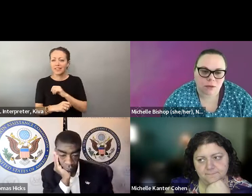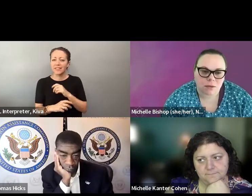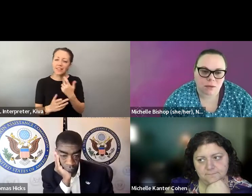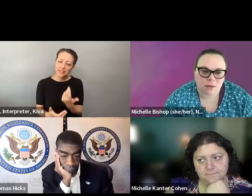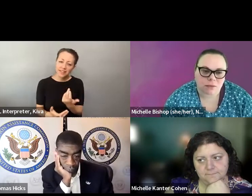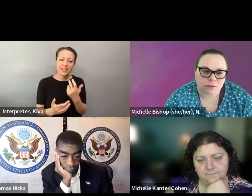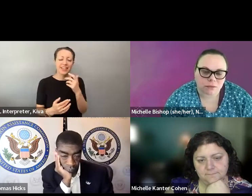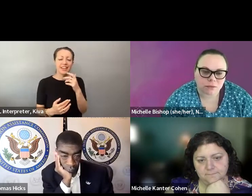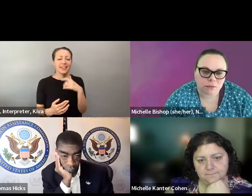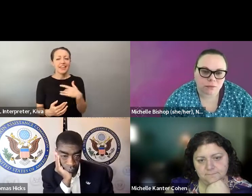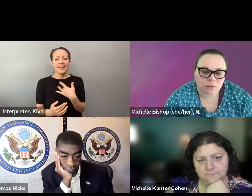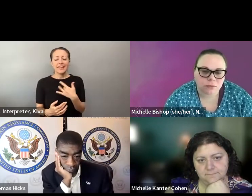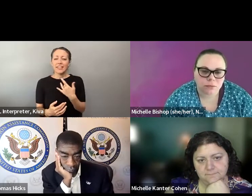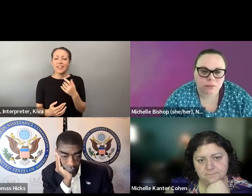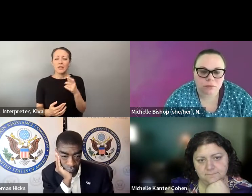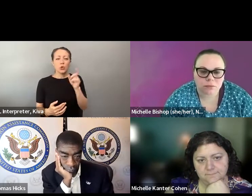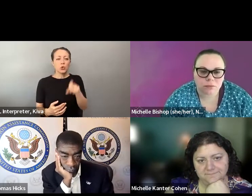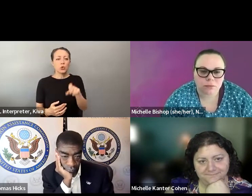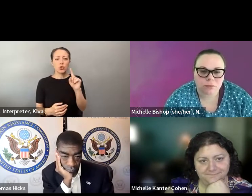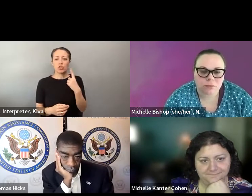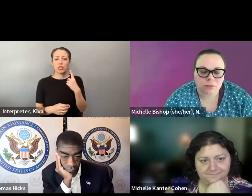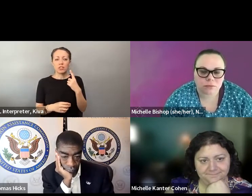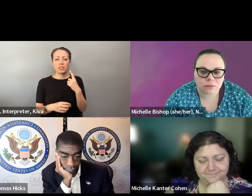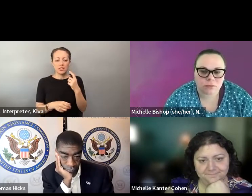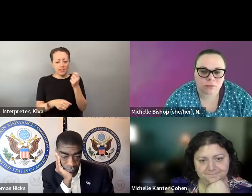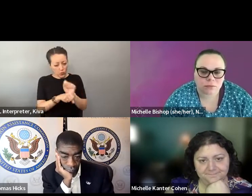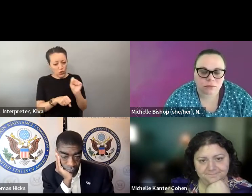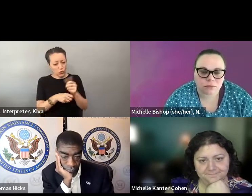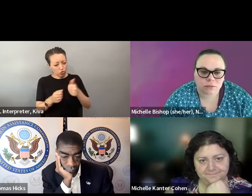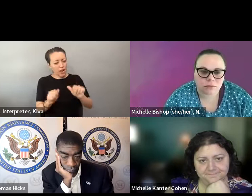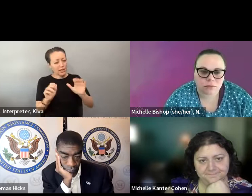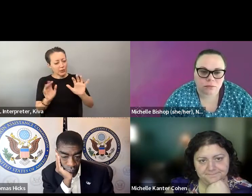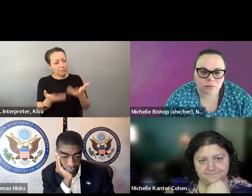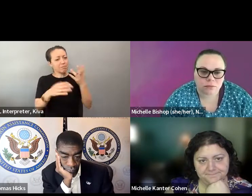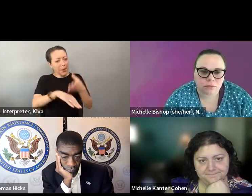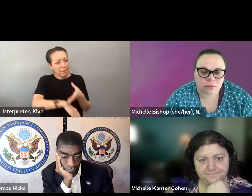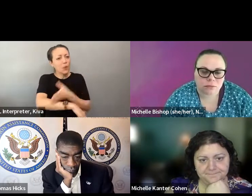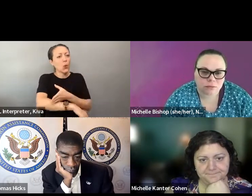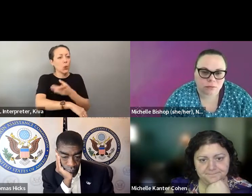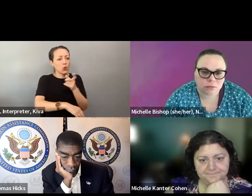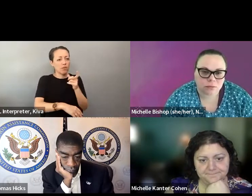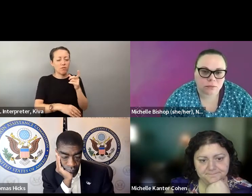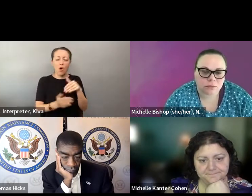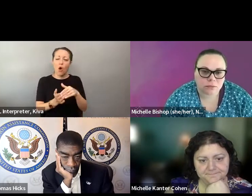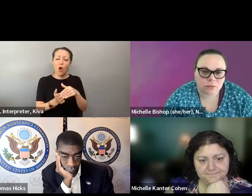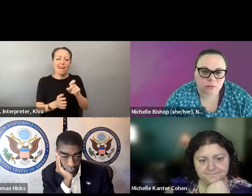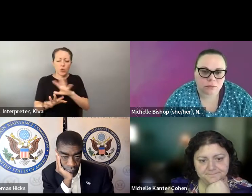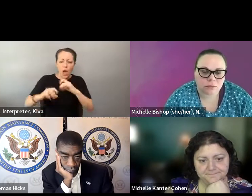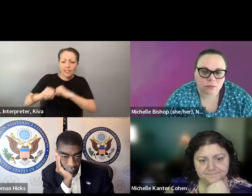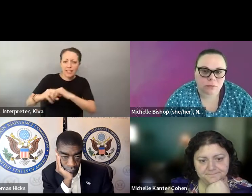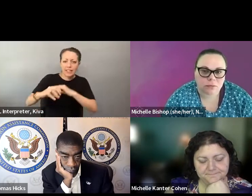a lot of things left. A least at the state level, we're in defensive posture most of the time. I don't think we should I think you know when when you remember, we are at the state level, we're very much in defensive posture most of the time, and I don't think we should ever be lulled into a sense of like complete leave just working on the defense level not proactively, pushing for things but ever be lull nod in a sense of working on the defense level and not proactively pushing thins. But we are